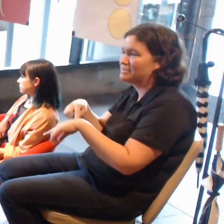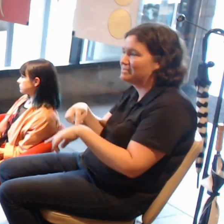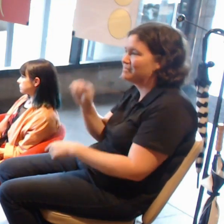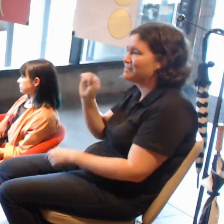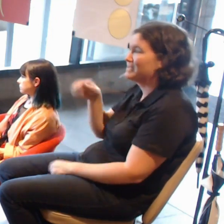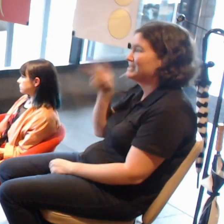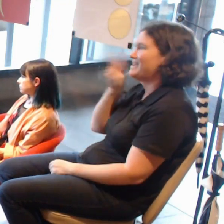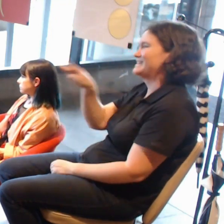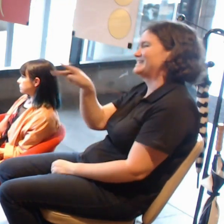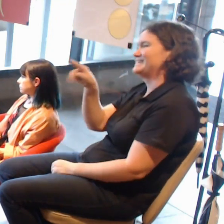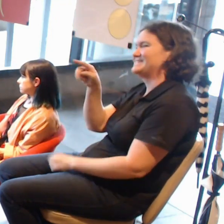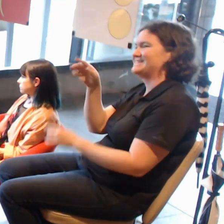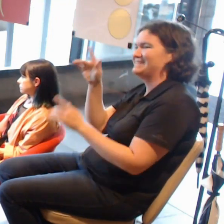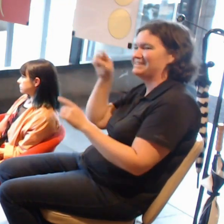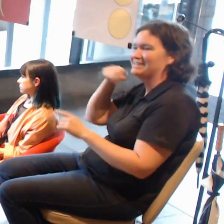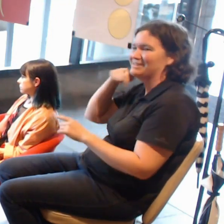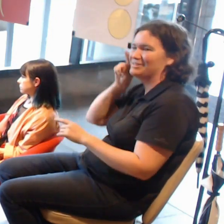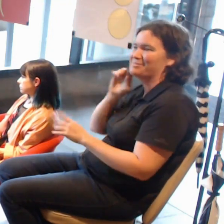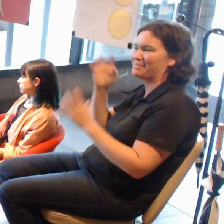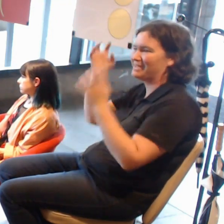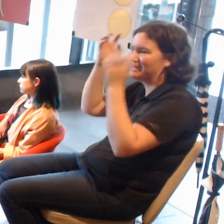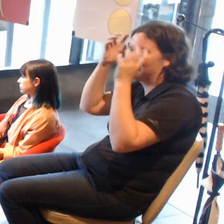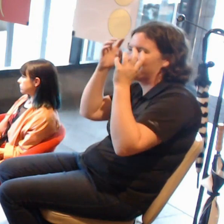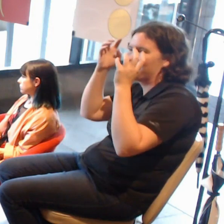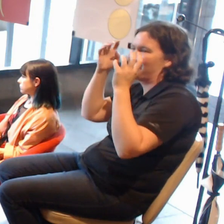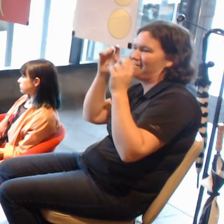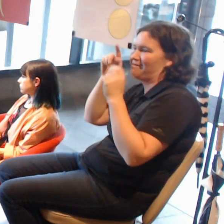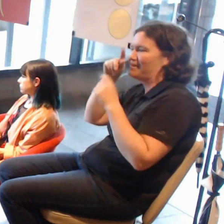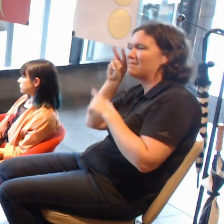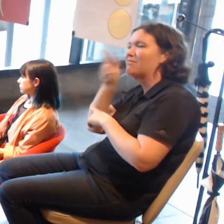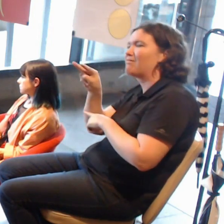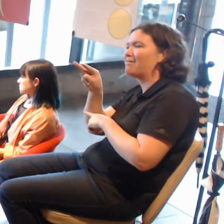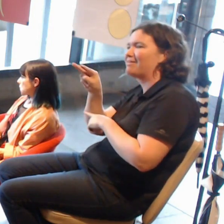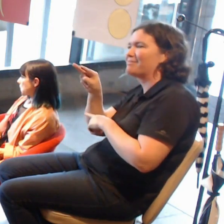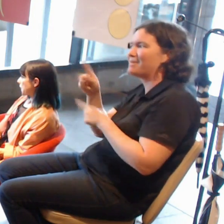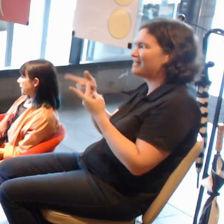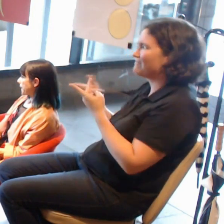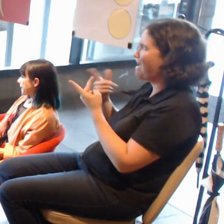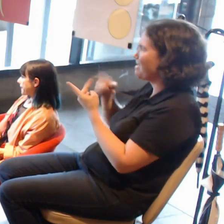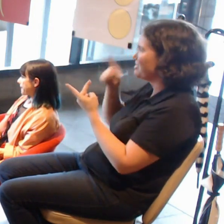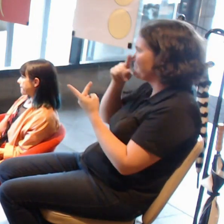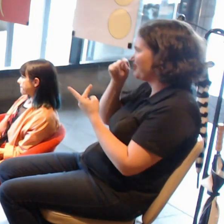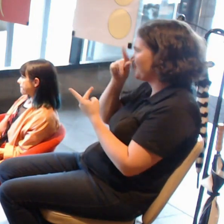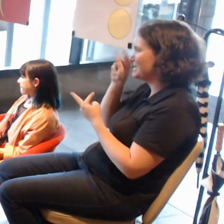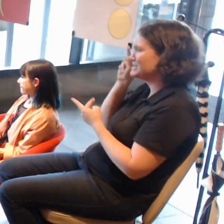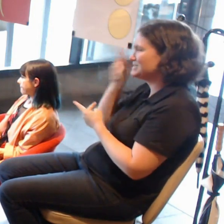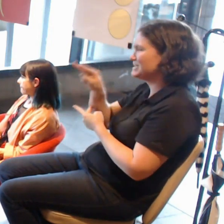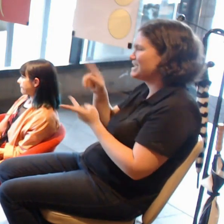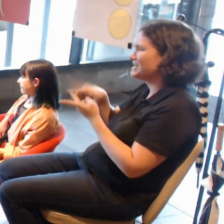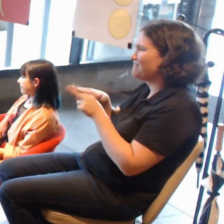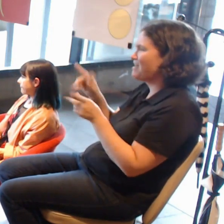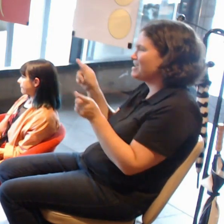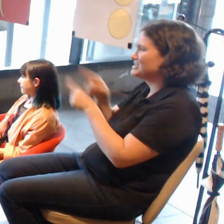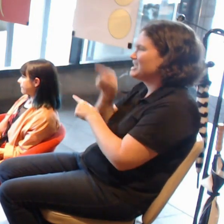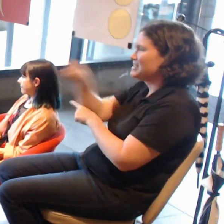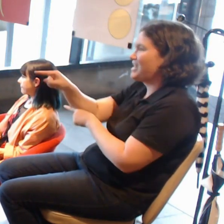but how cool is it if half a dozen other people can see that pink teddy bear and if I change it, all of you can see that.